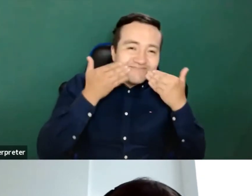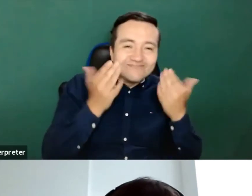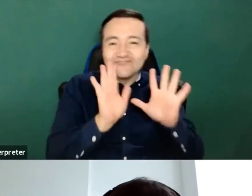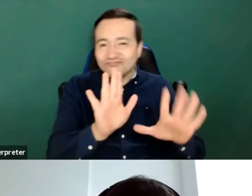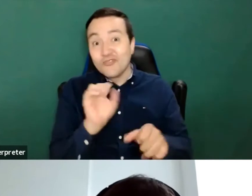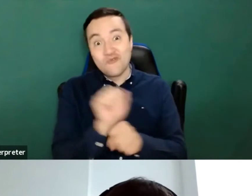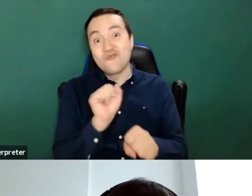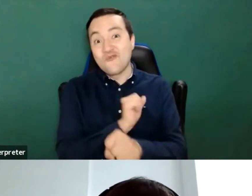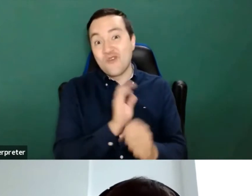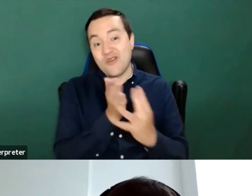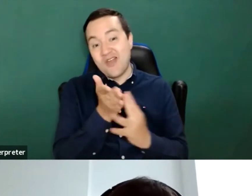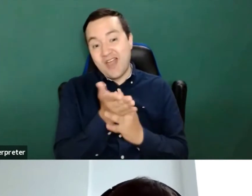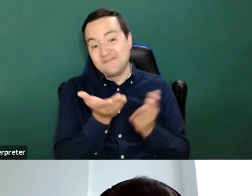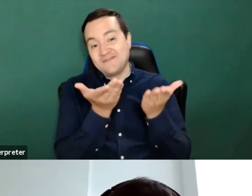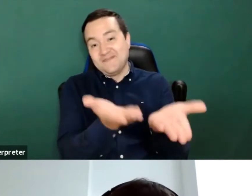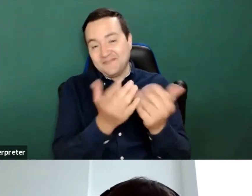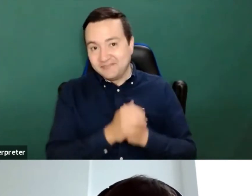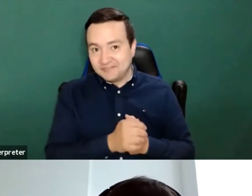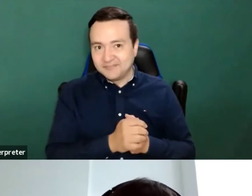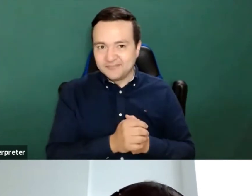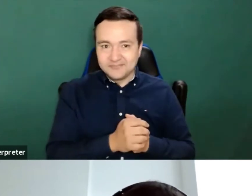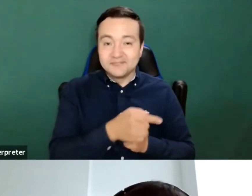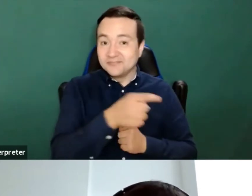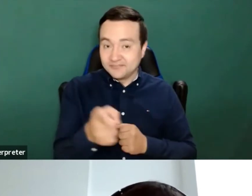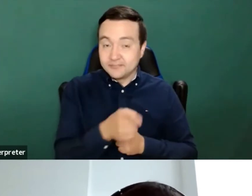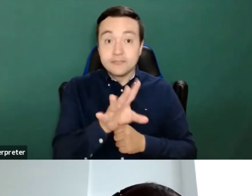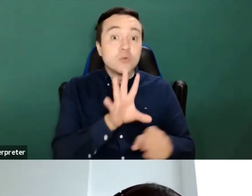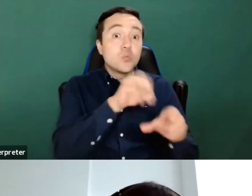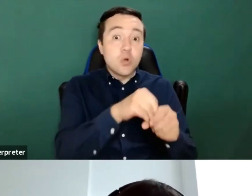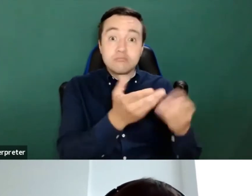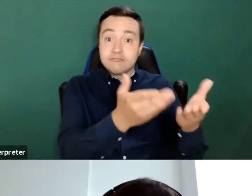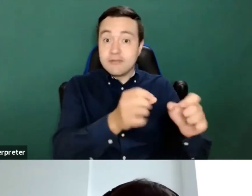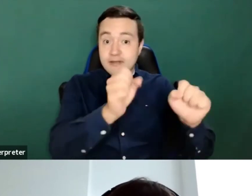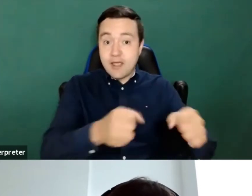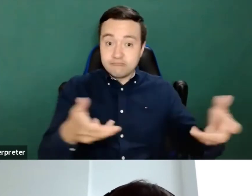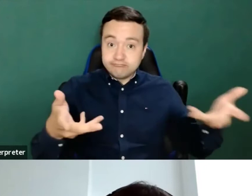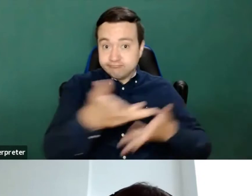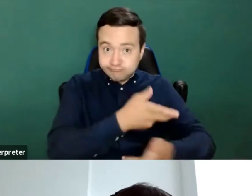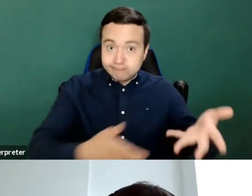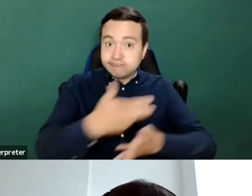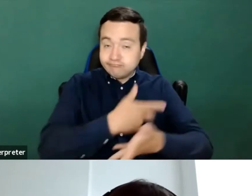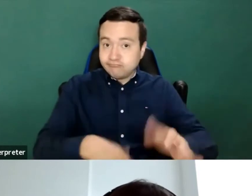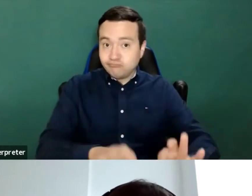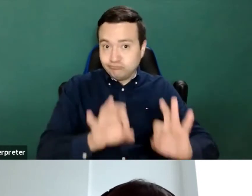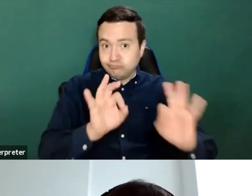so everyone in her group will be always gonna be taken care of in a very good way to her